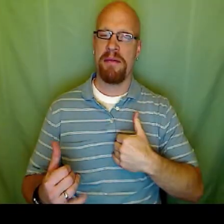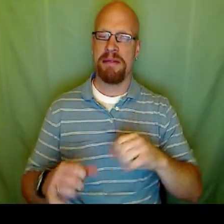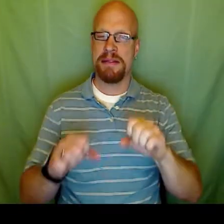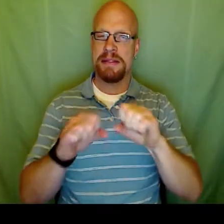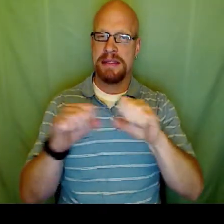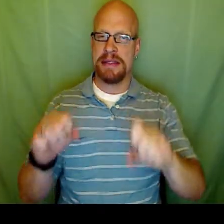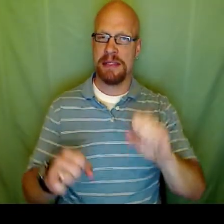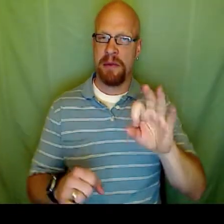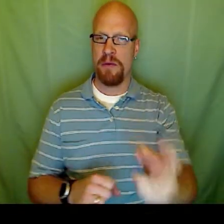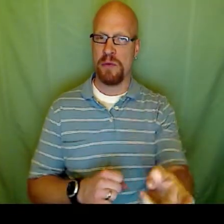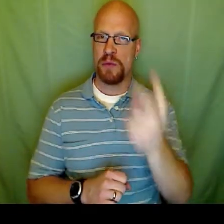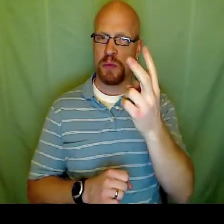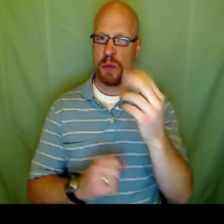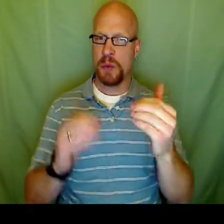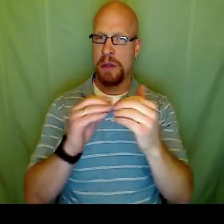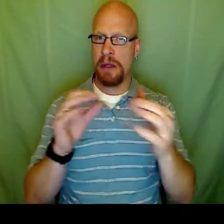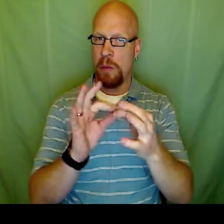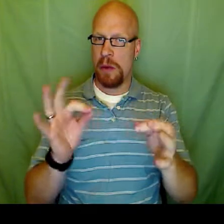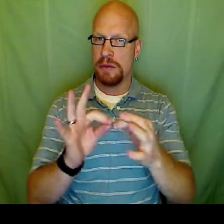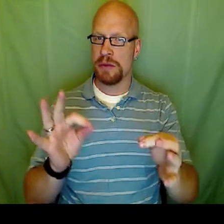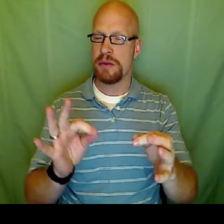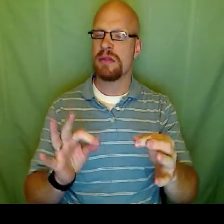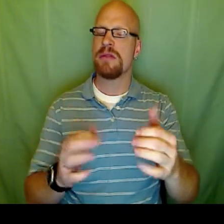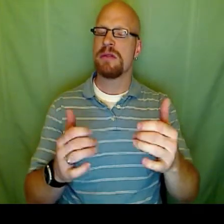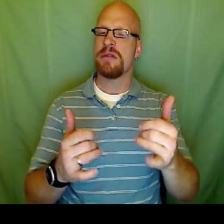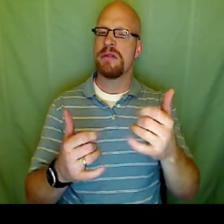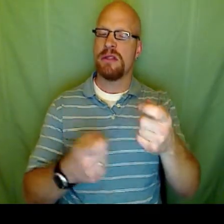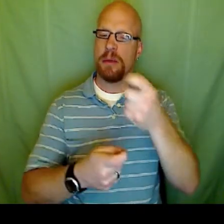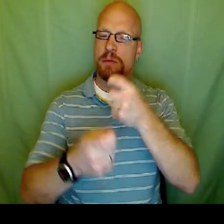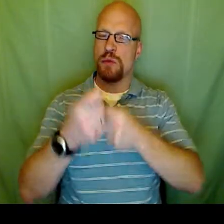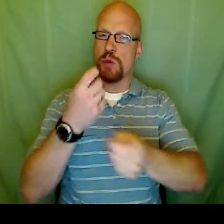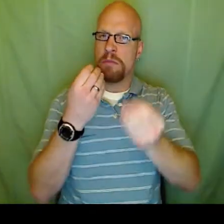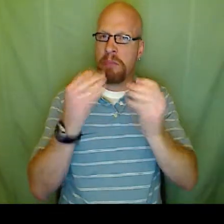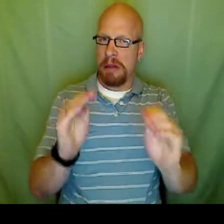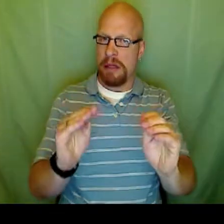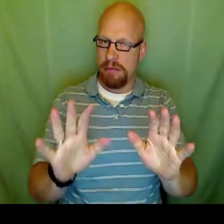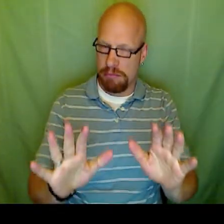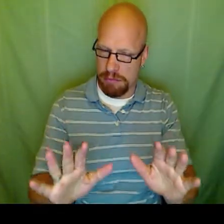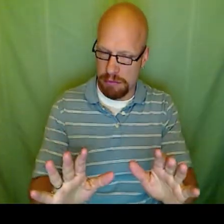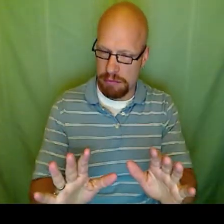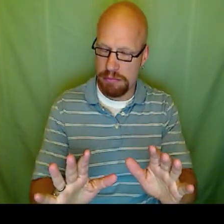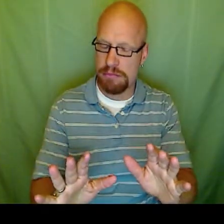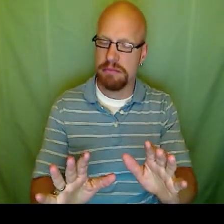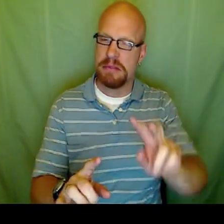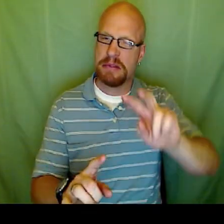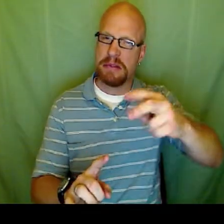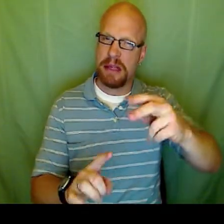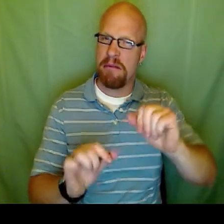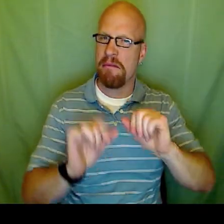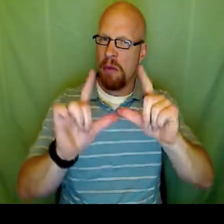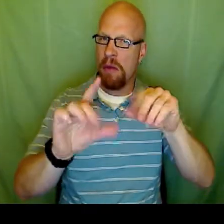Okay. And now we have systems, a system of two equations, the substitution method.